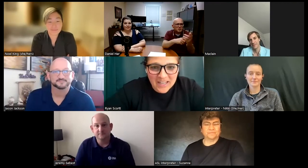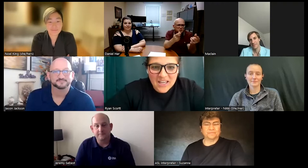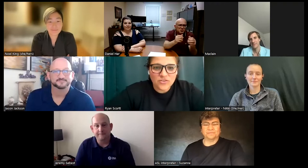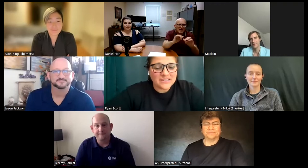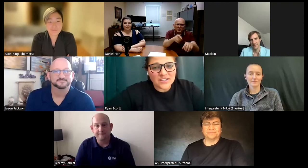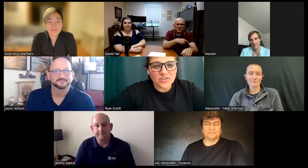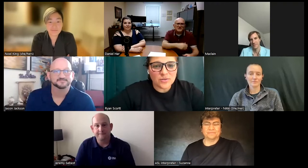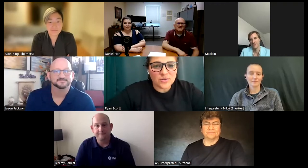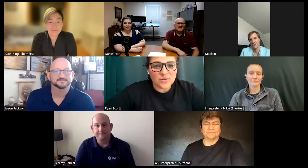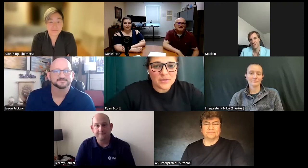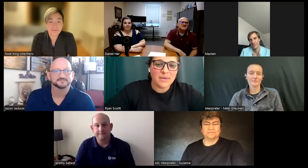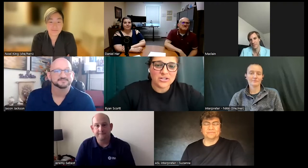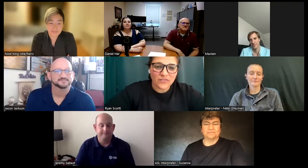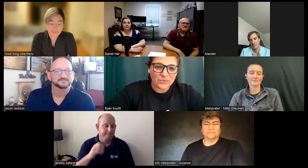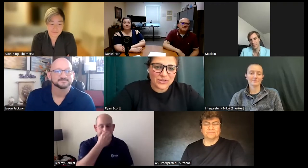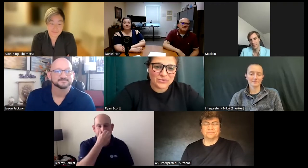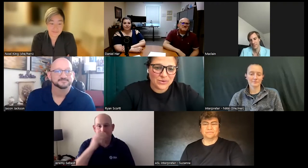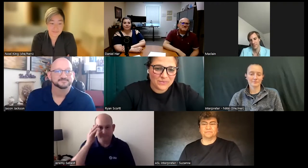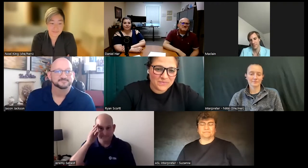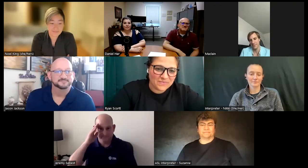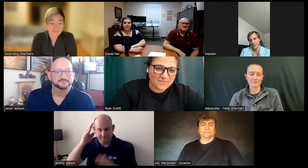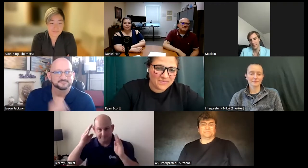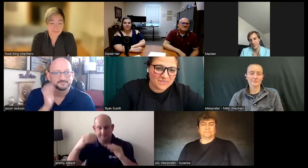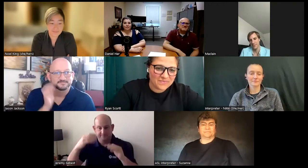telling us a little bit about yourself and what you do?